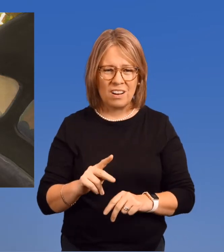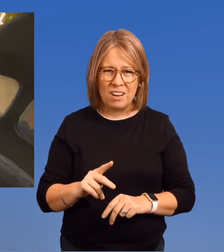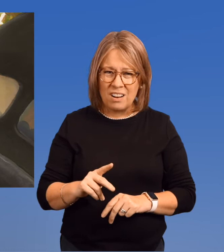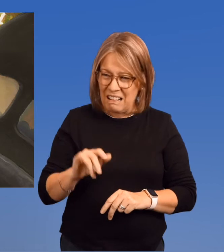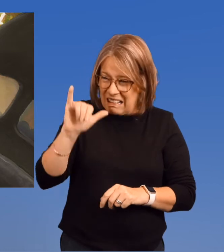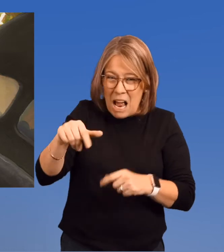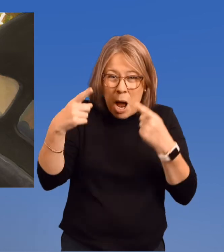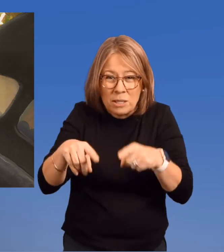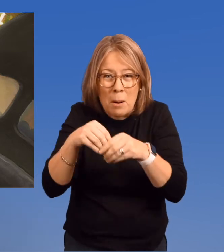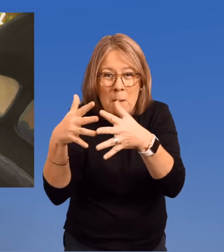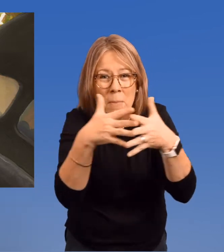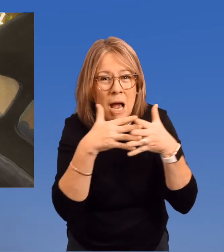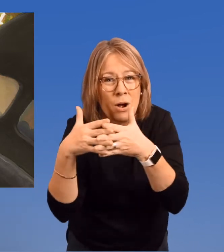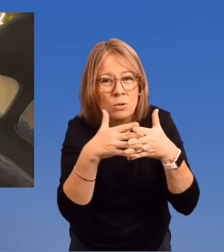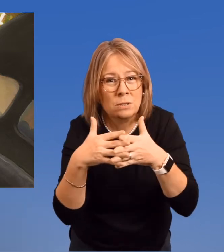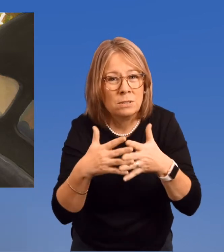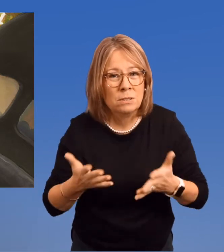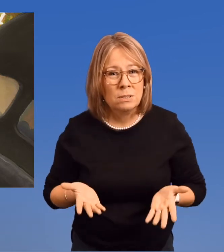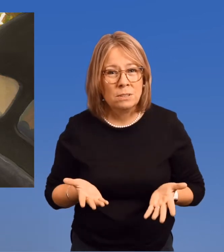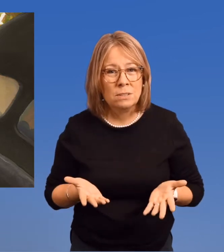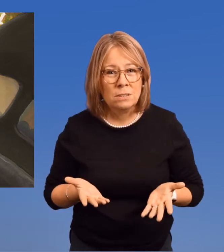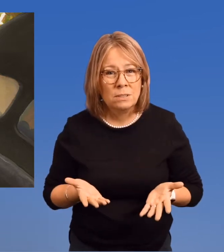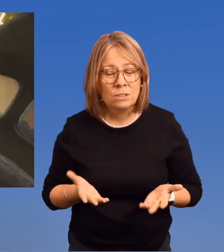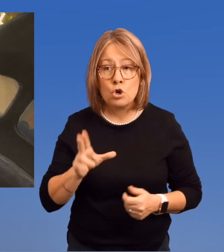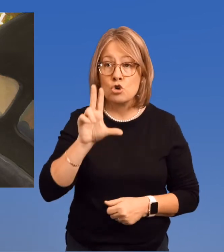This happened right here in America.